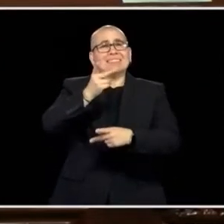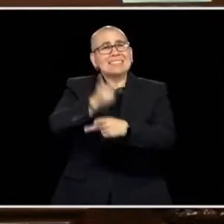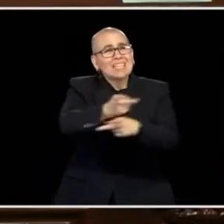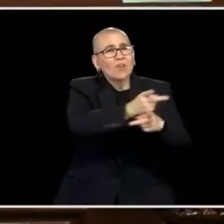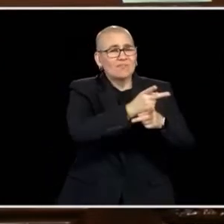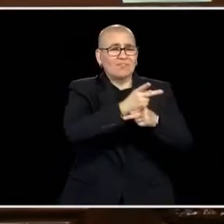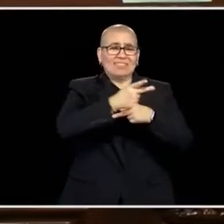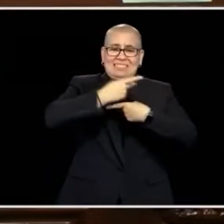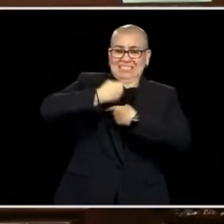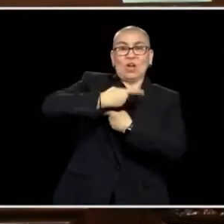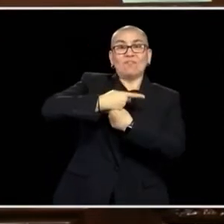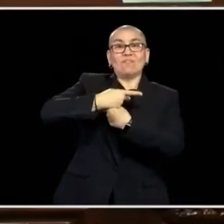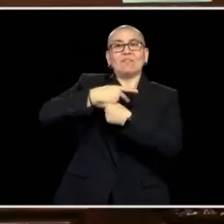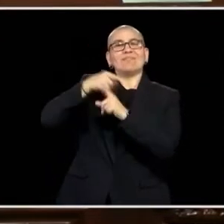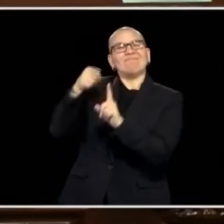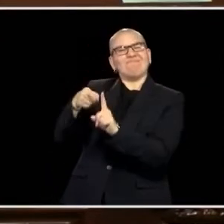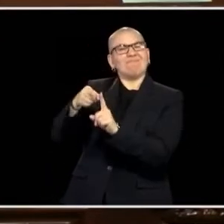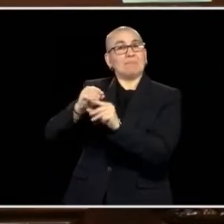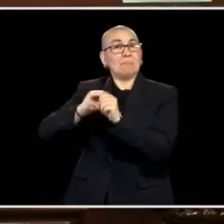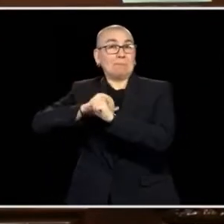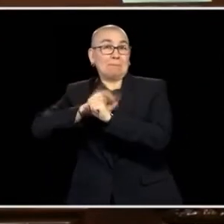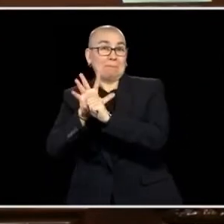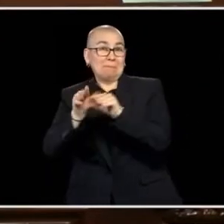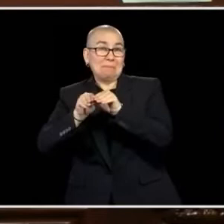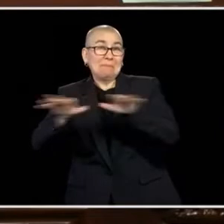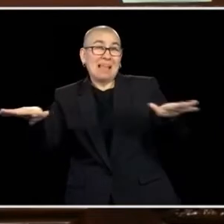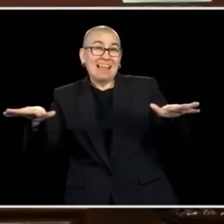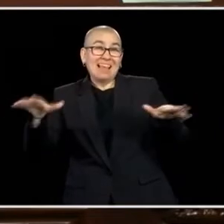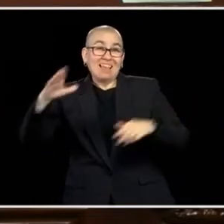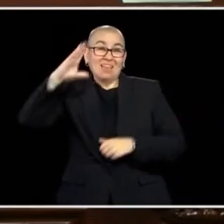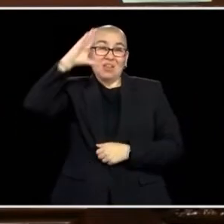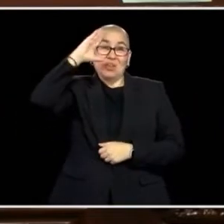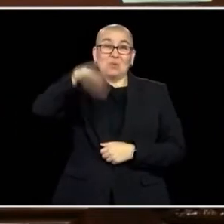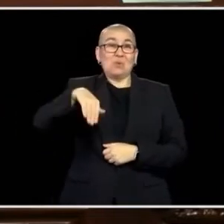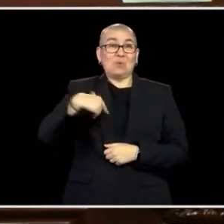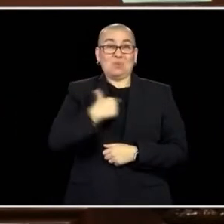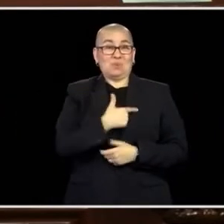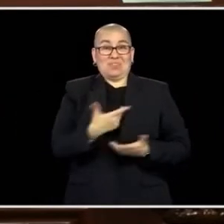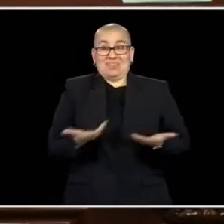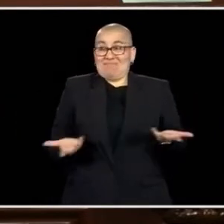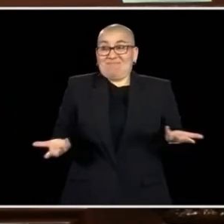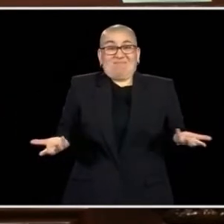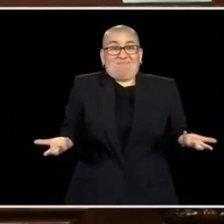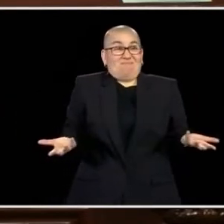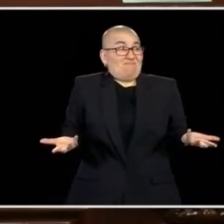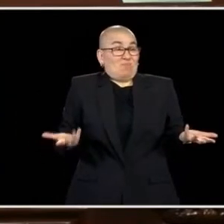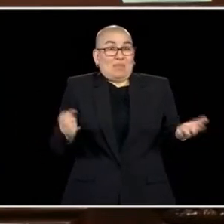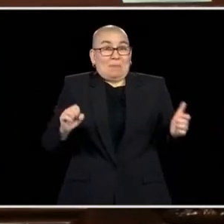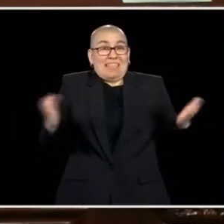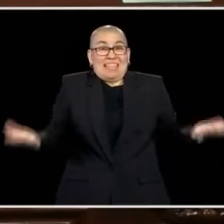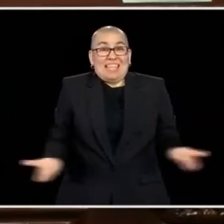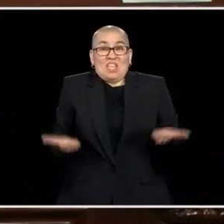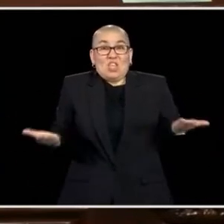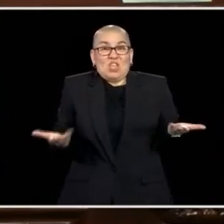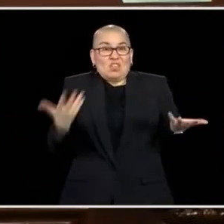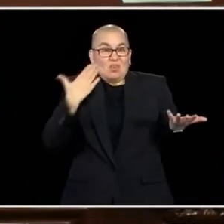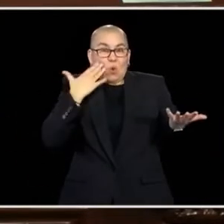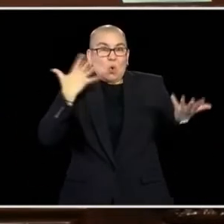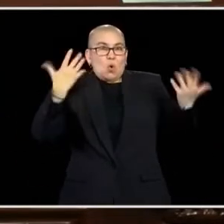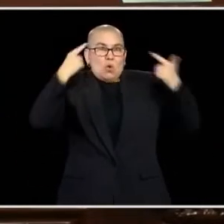CARE-GIVERS OF THIS STATE. THE PANDEMIC MADE IT VERY CLEAR THAT WE CANNOT FUNCTION IN THIS STATE WITHOUT AMAZING